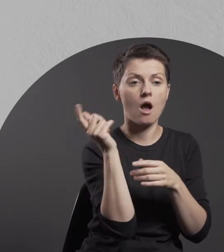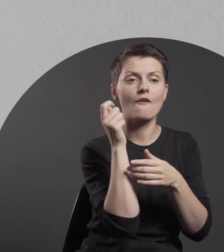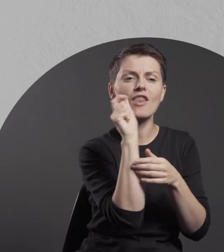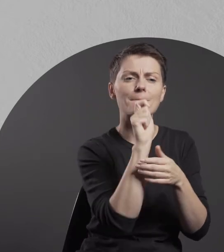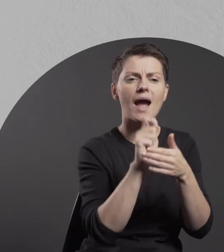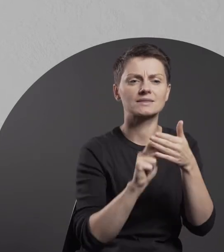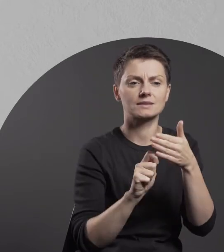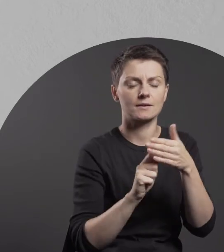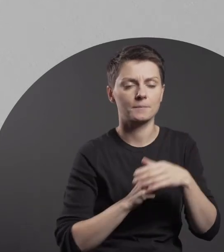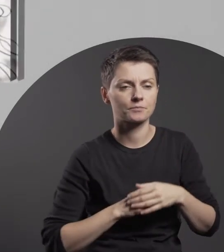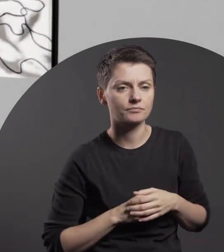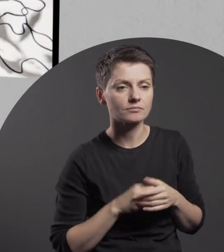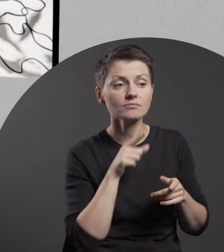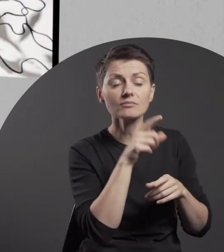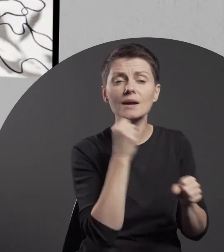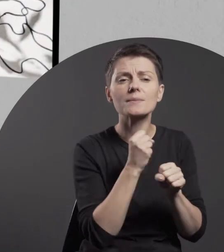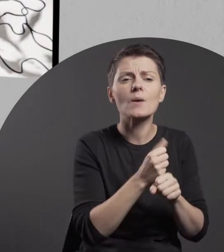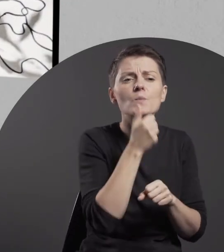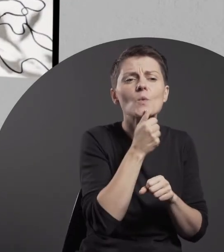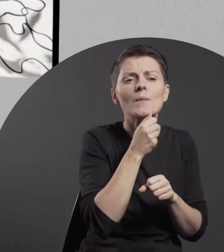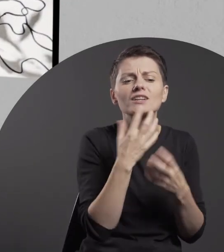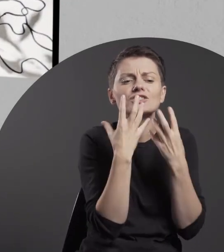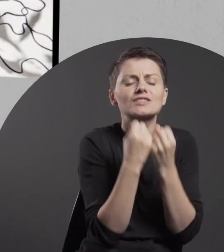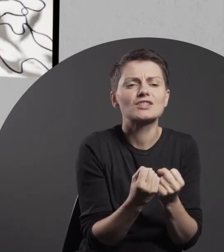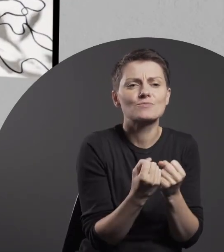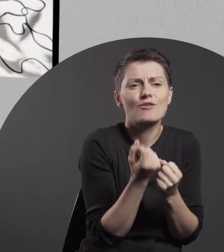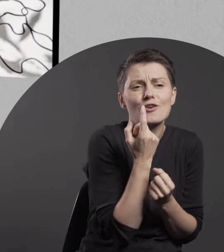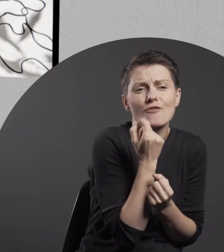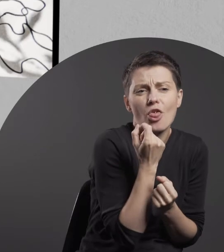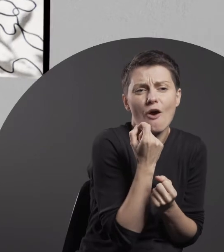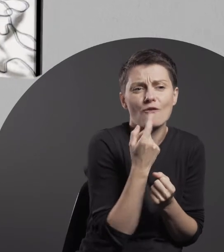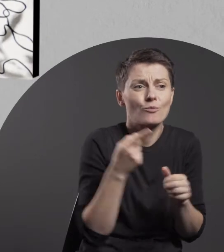The work is an attempt to capture a fleeting, transient image.